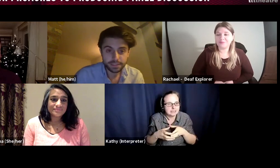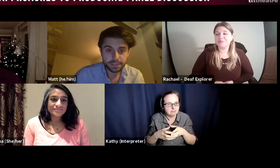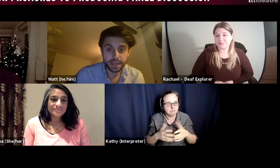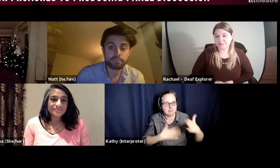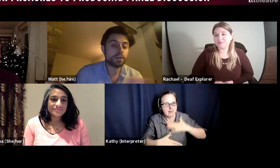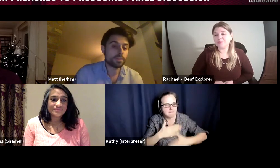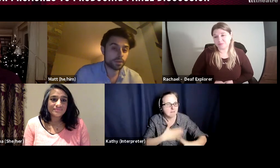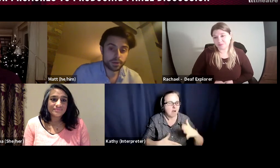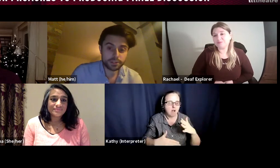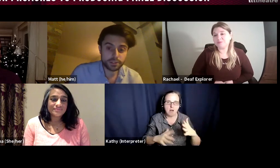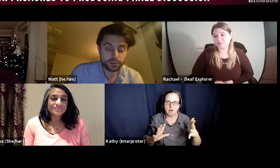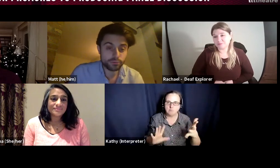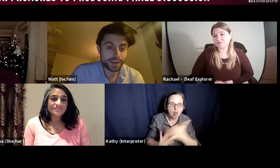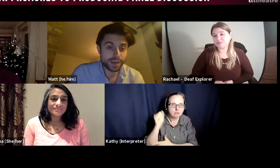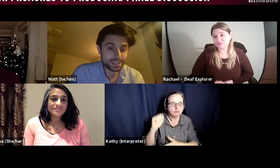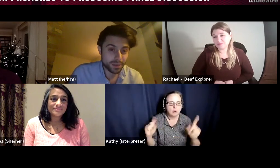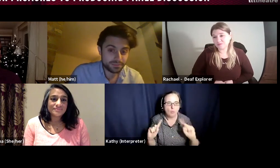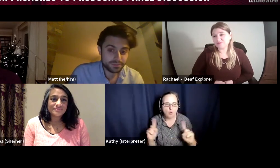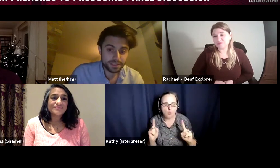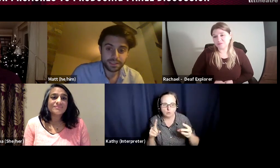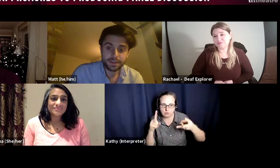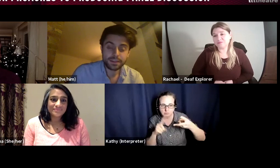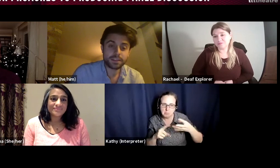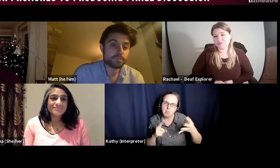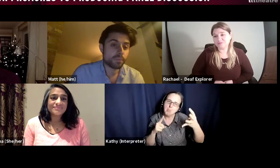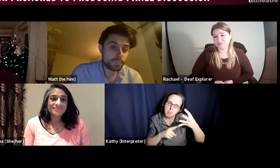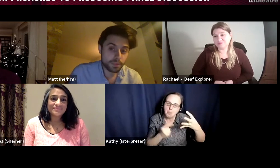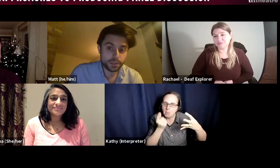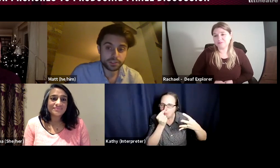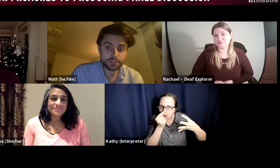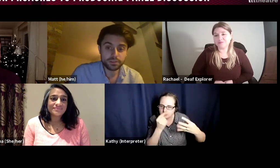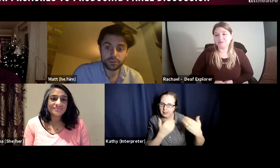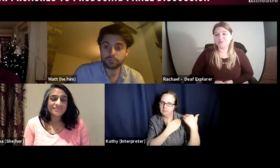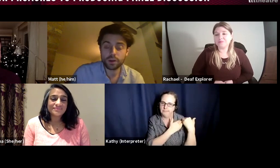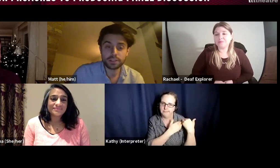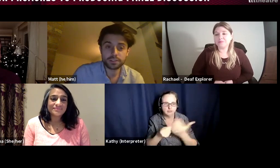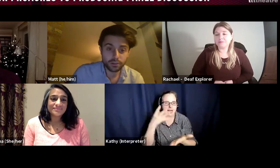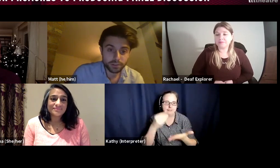They might be the person who raises the money, they might be the person who writes the contracts